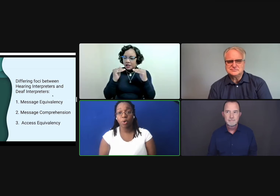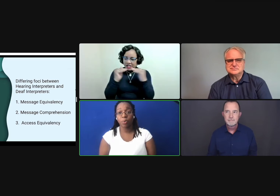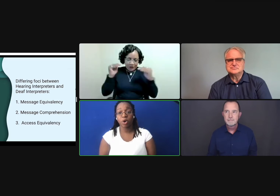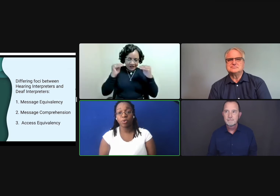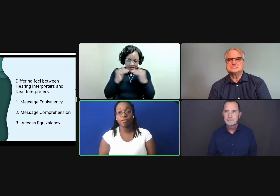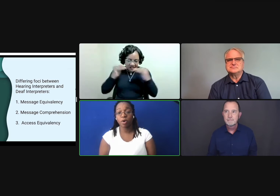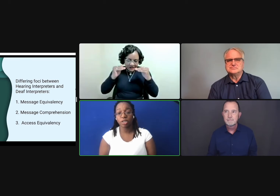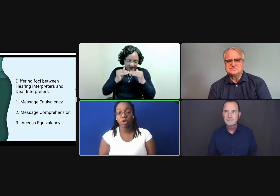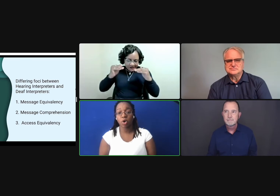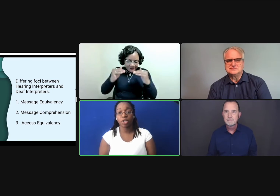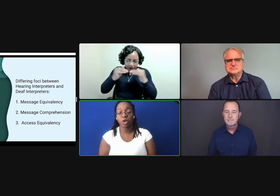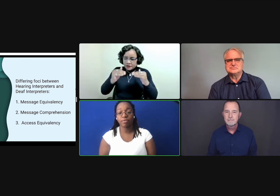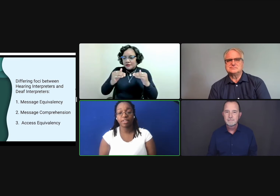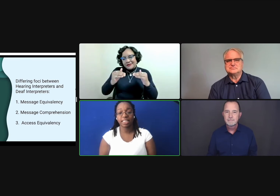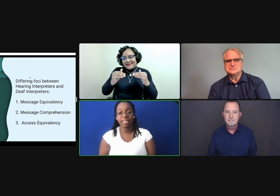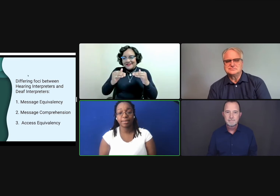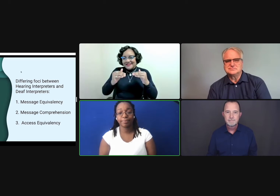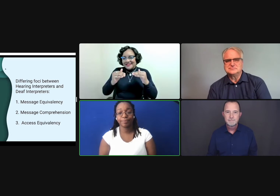Or were we only focused on equivalency?